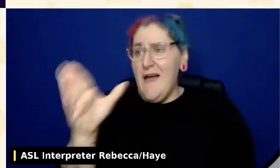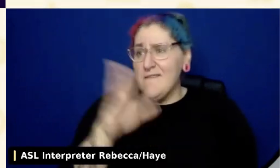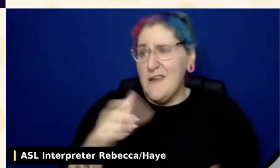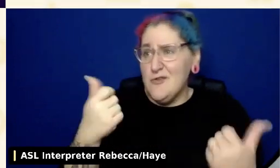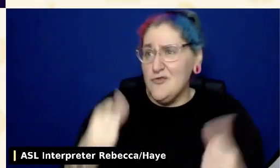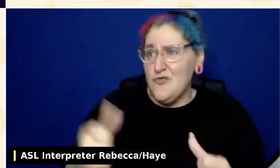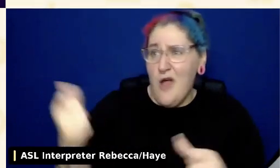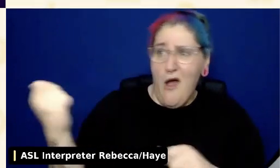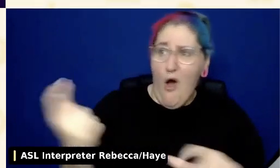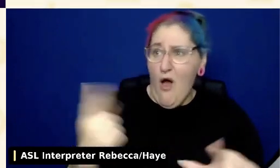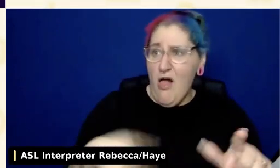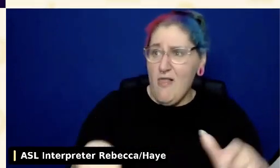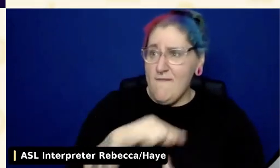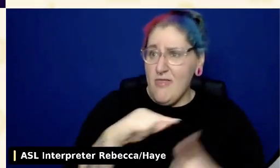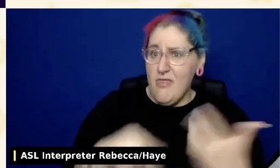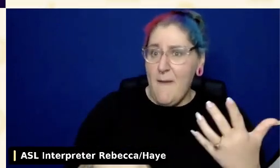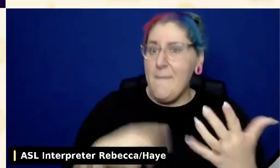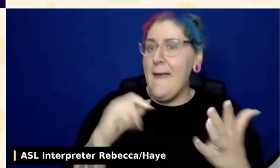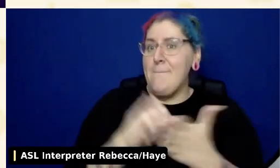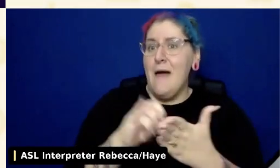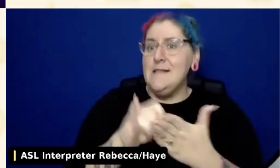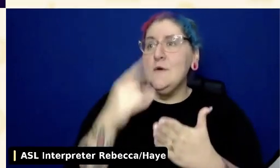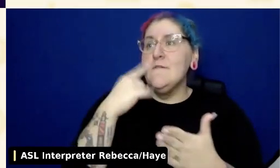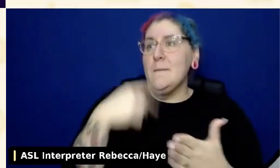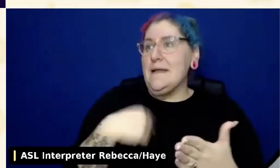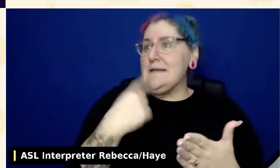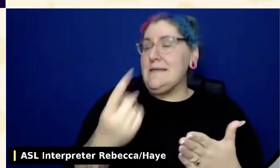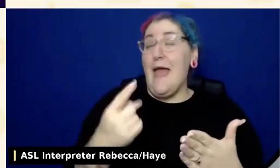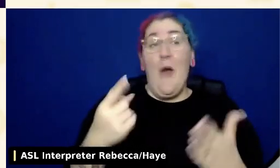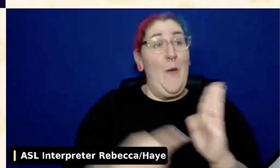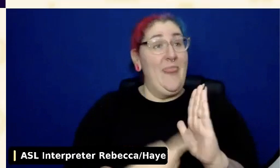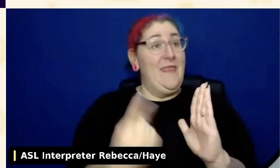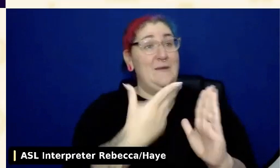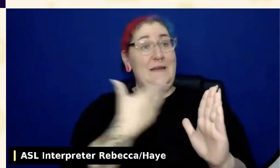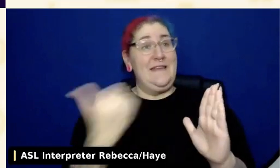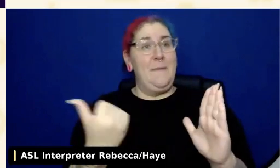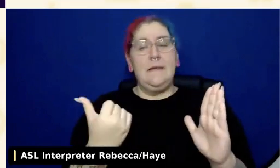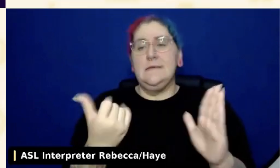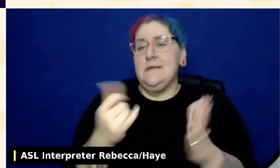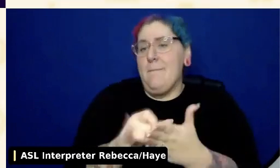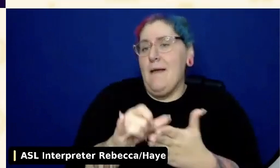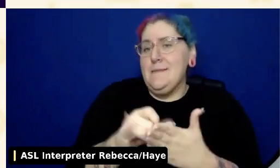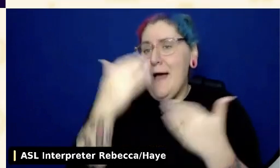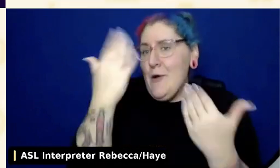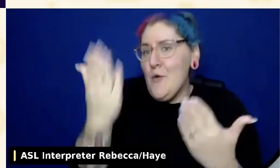for me to go out and say, this one is the best, because how can I say it's the best if I haven't tried all of them?